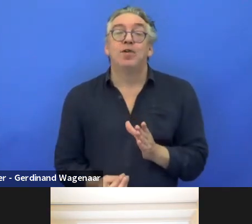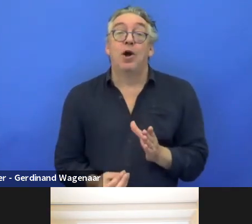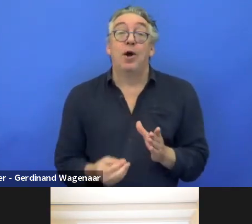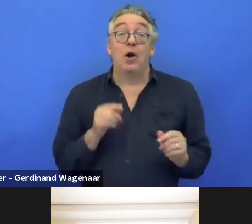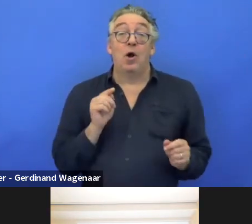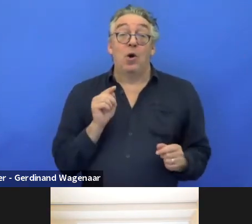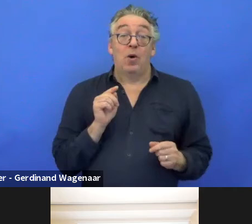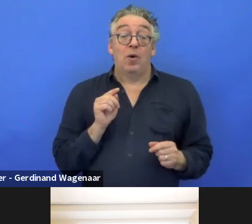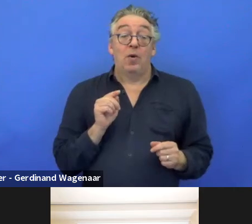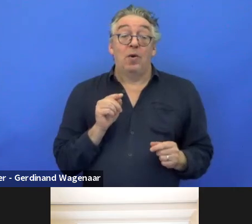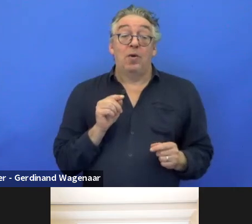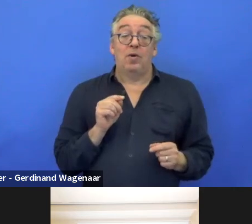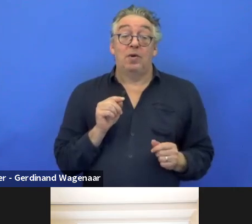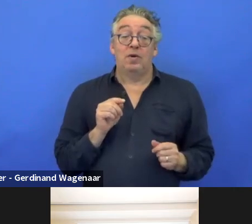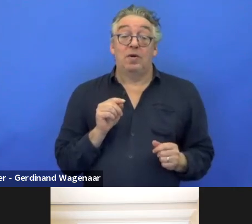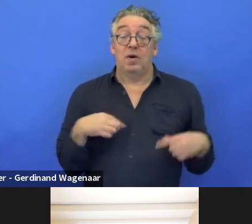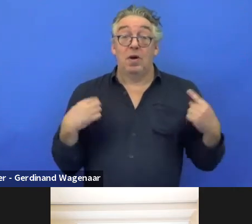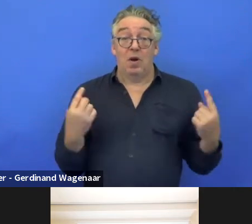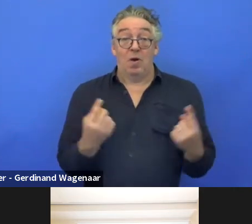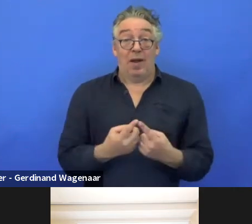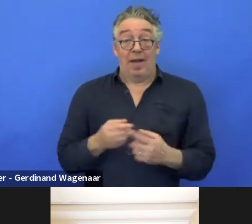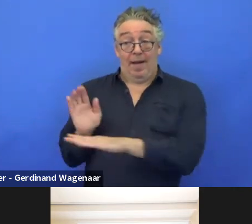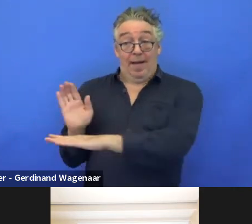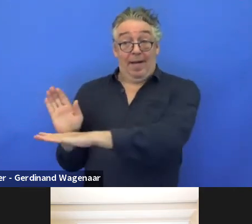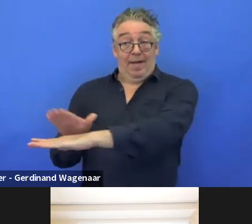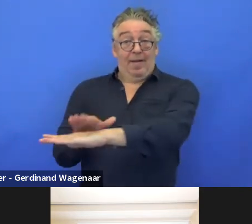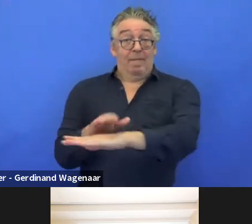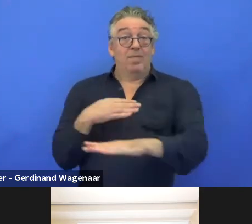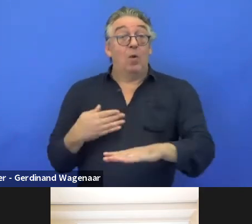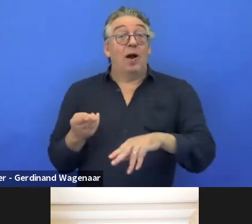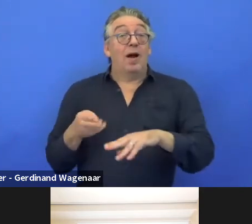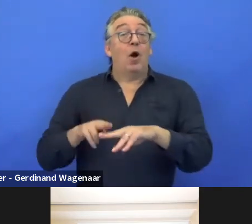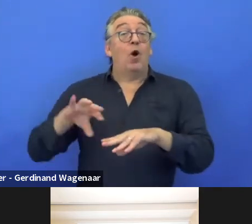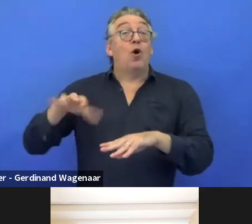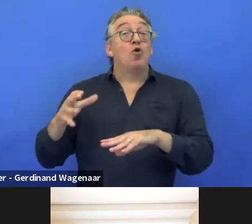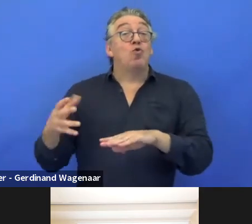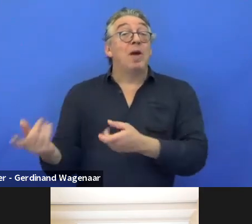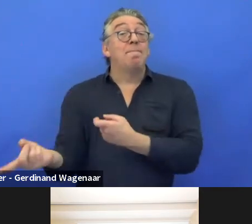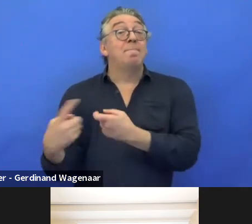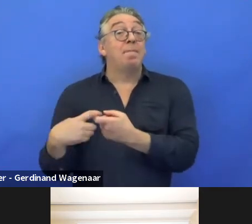but also individual membership of our national members, and they want results and read the results.